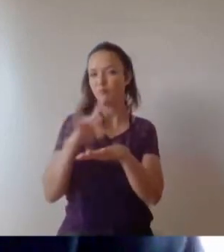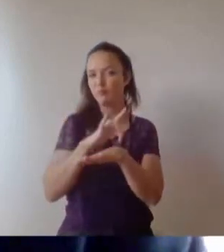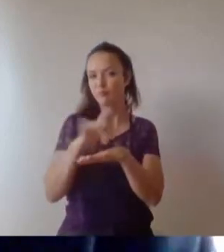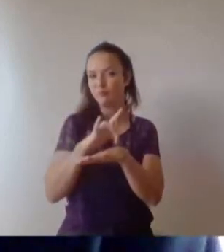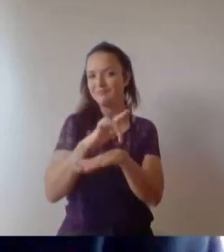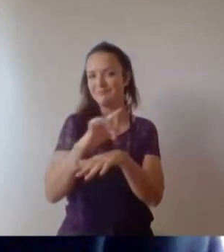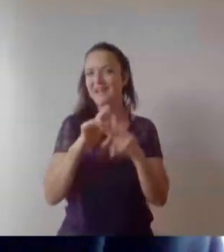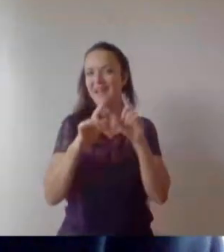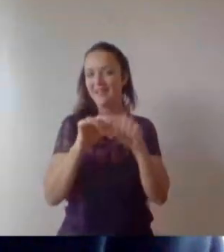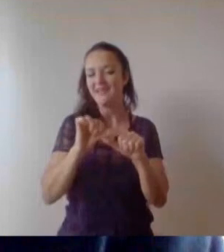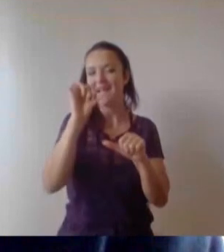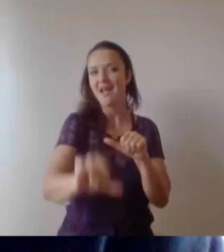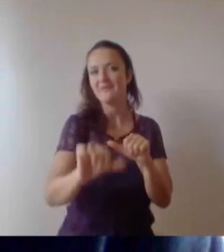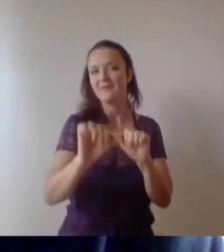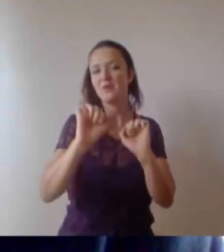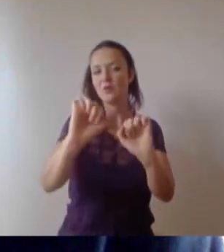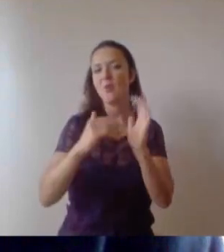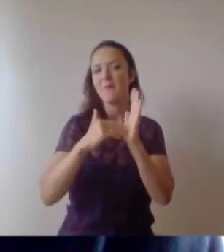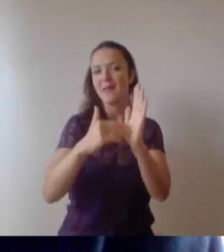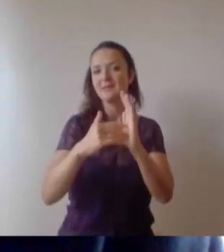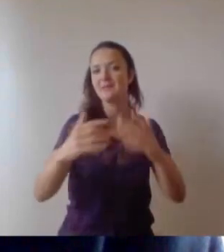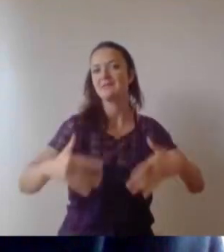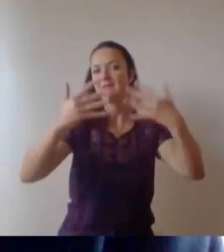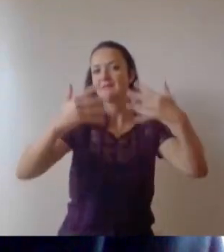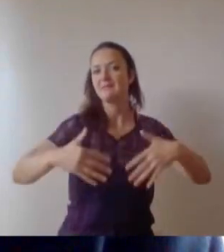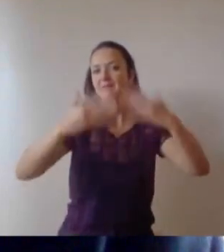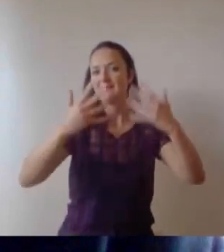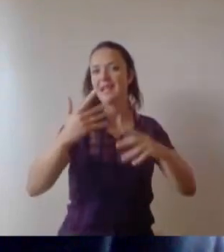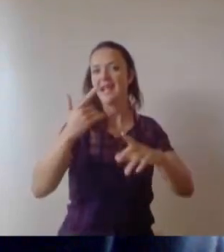The chat will remain open until 11.15am, when the event will close